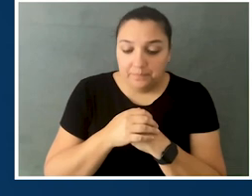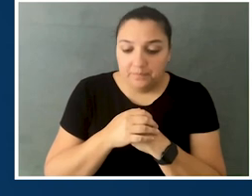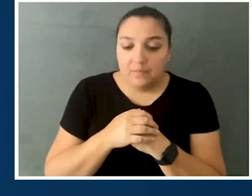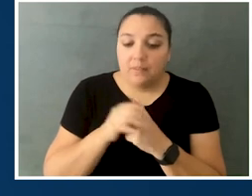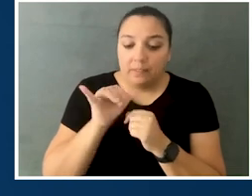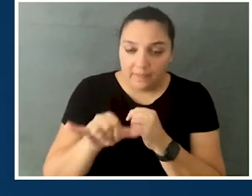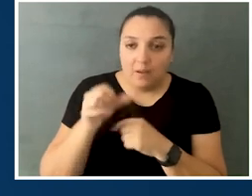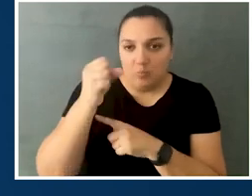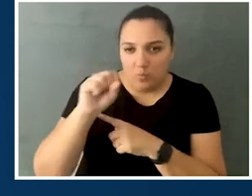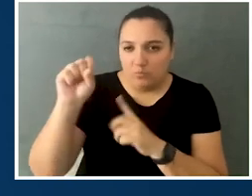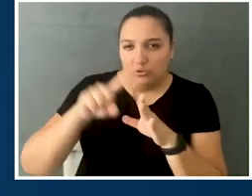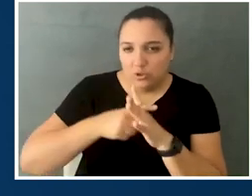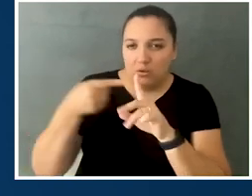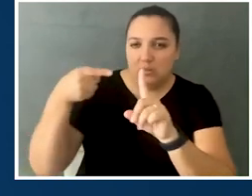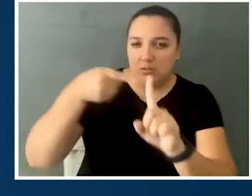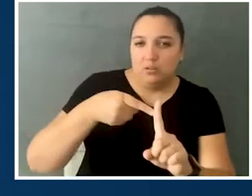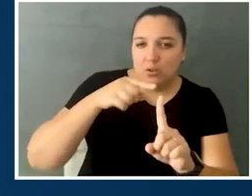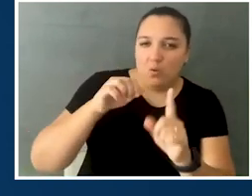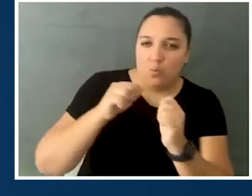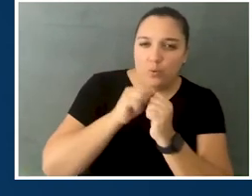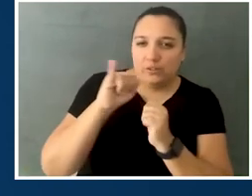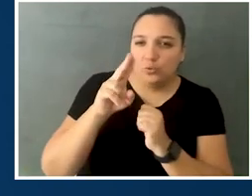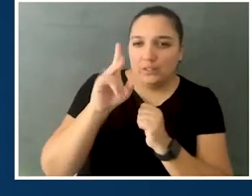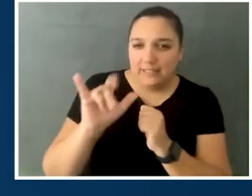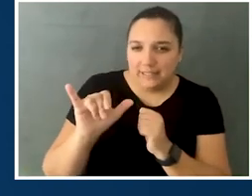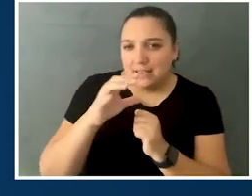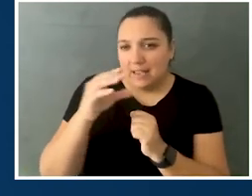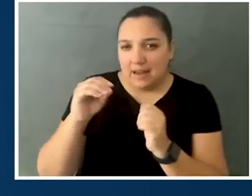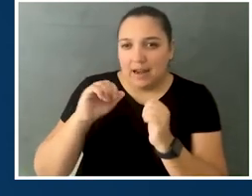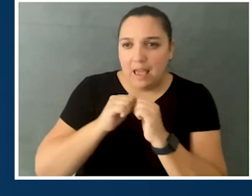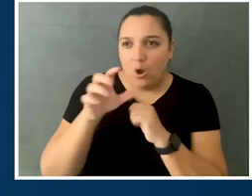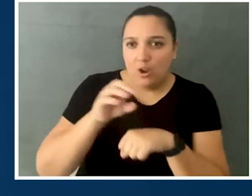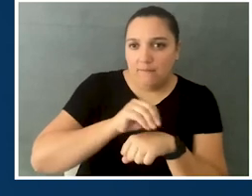really starting with Judy, and how her influence really is impacting